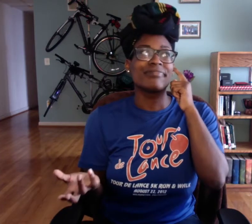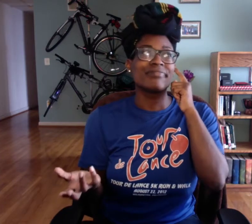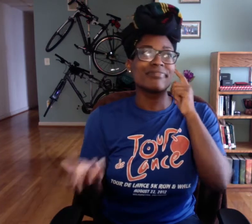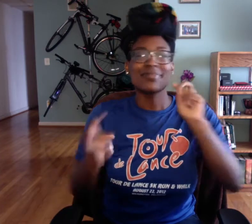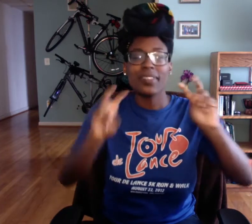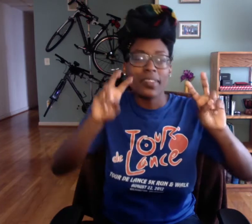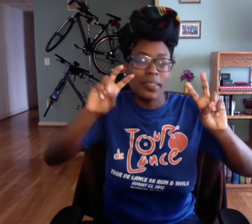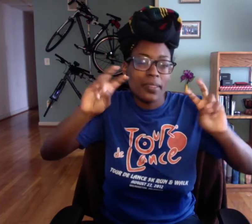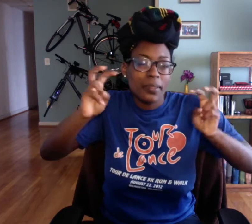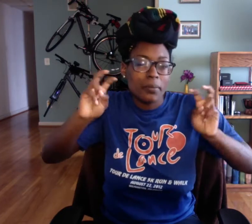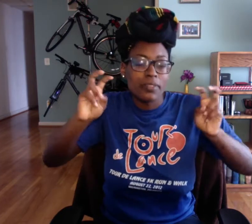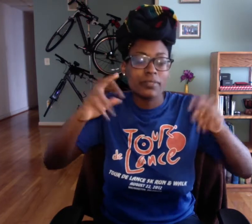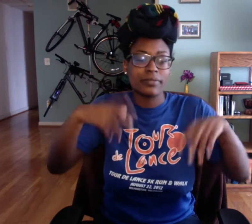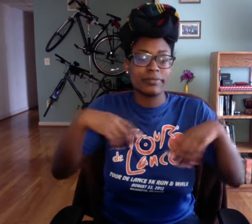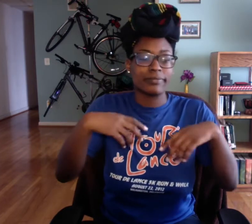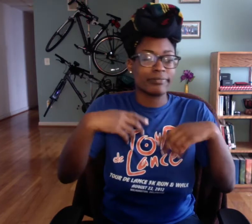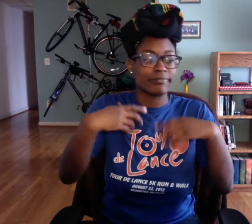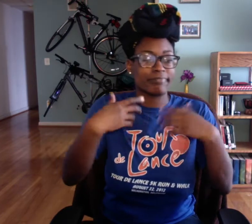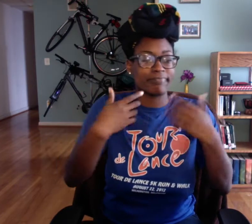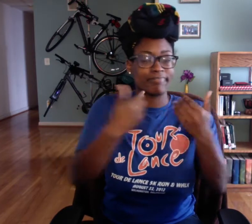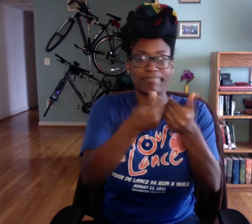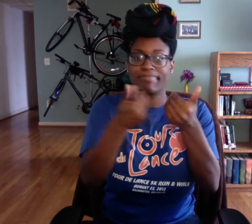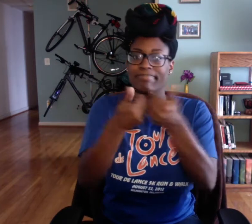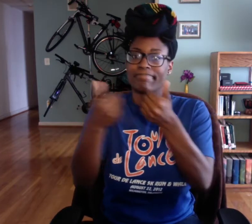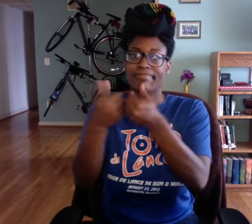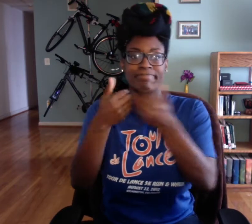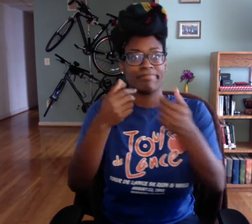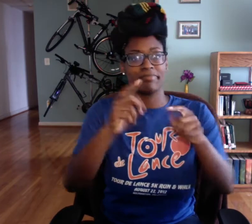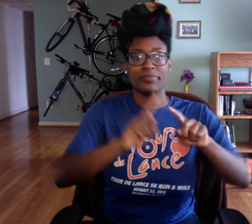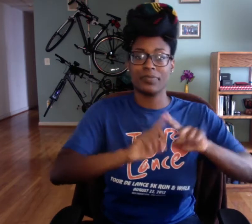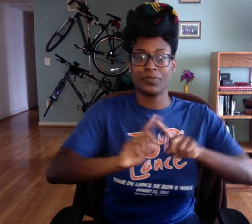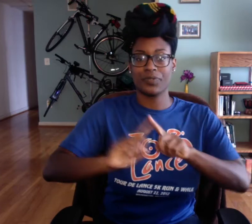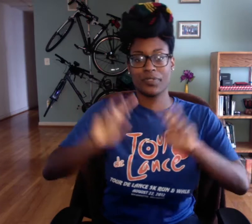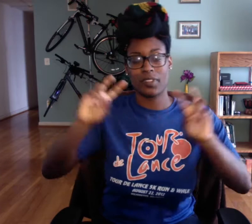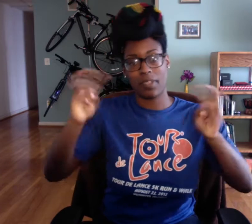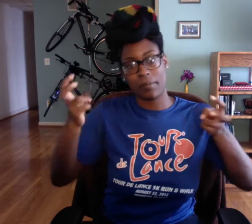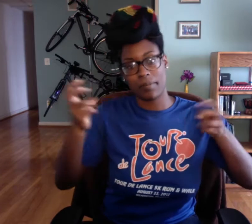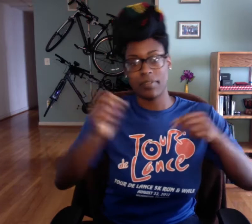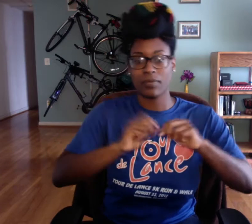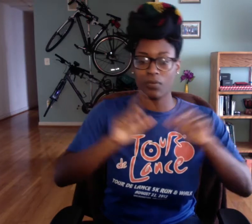Or do them by topic so I have separate videos depending on the topic that they're covering.